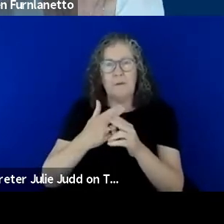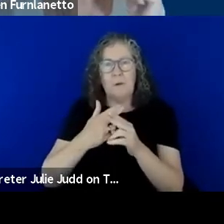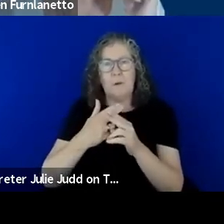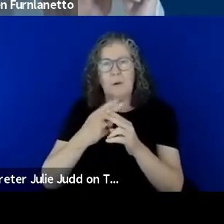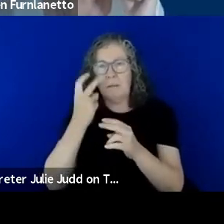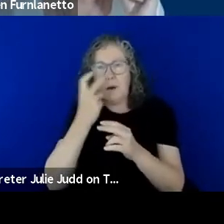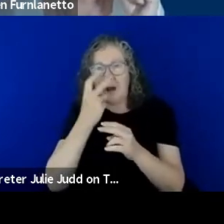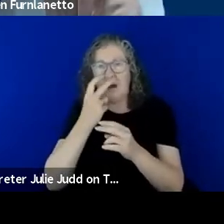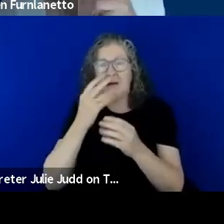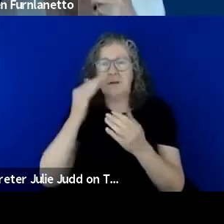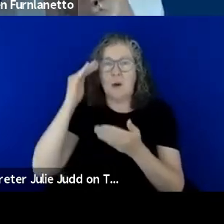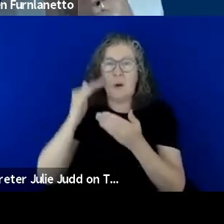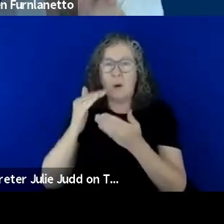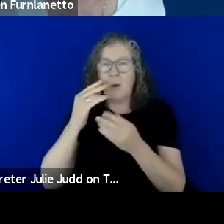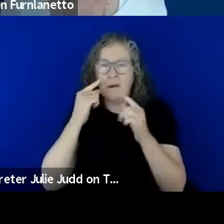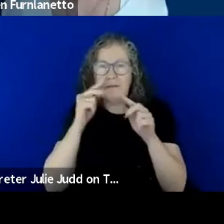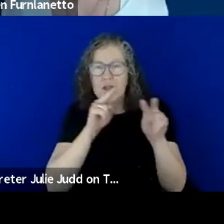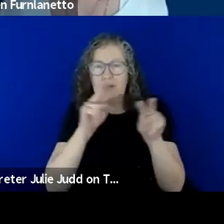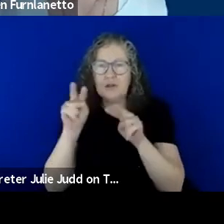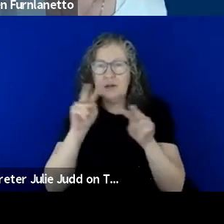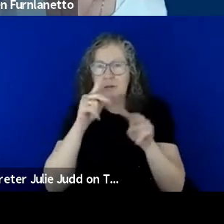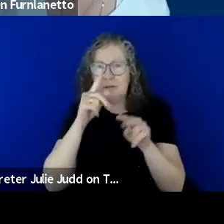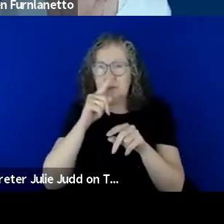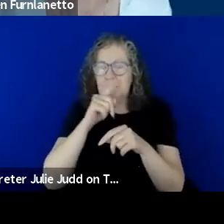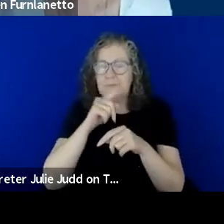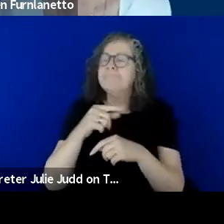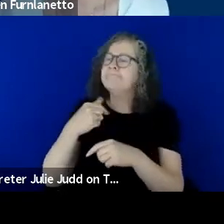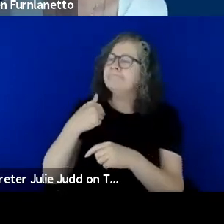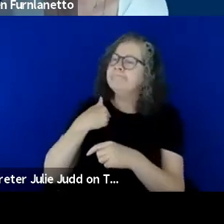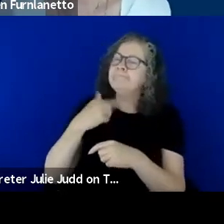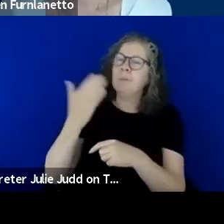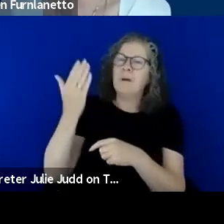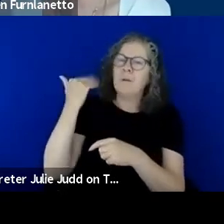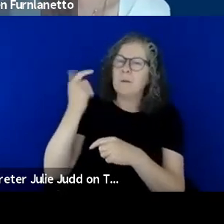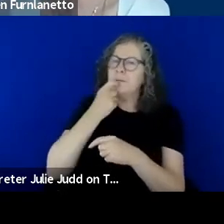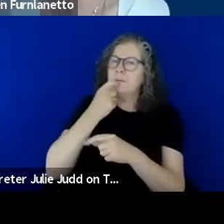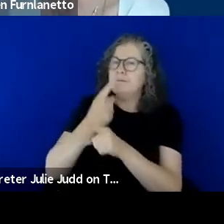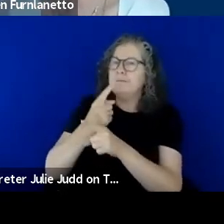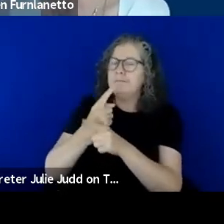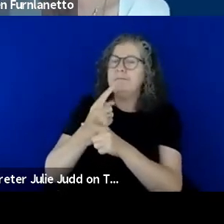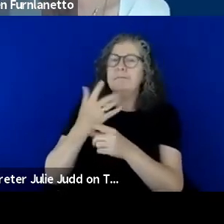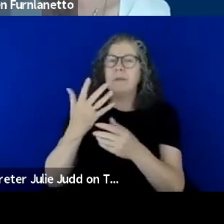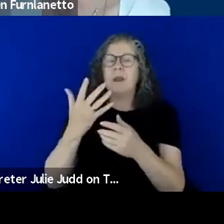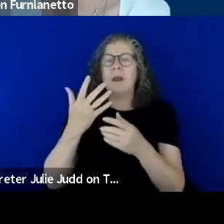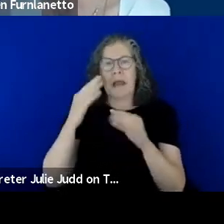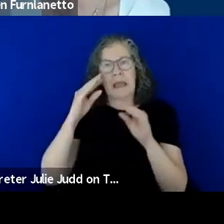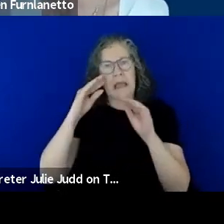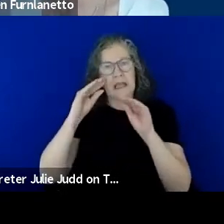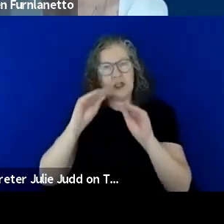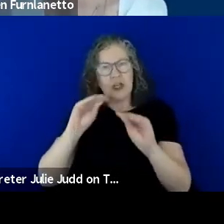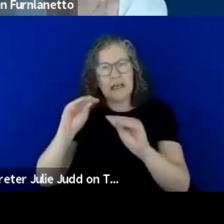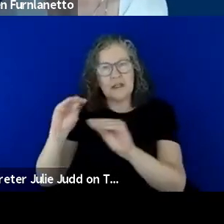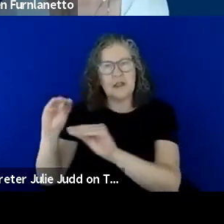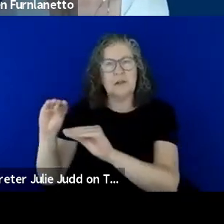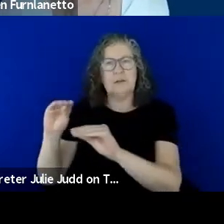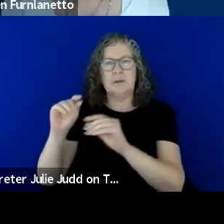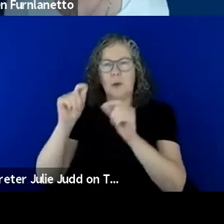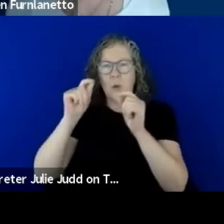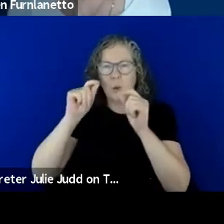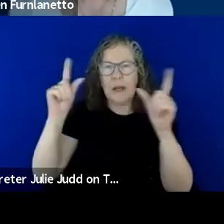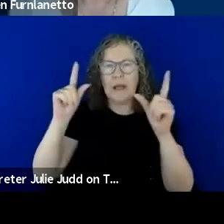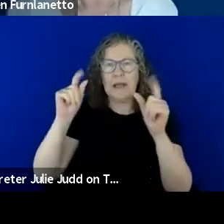again its sort of been touched on before that education and awareness because I can fully